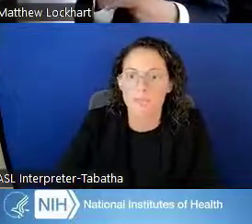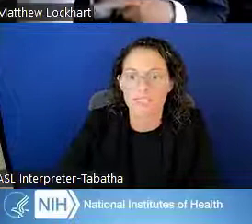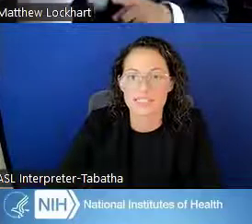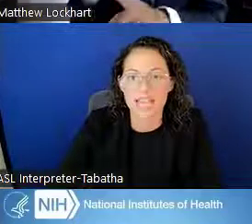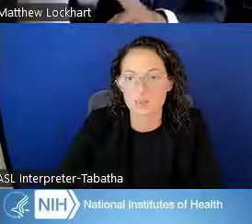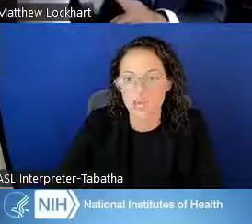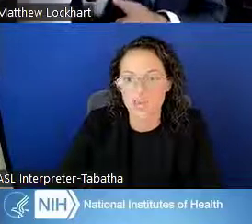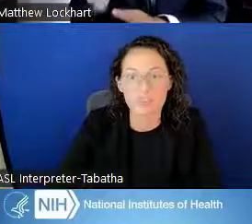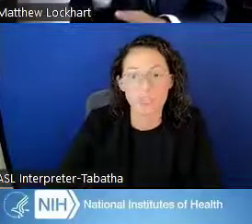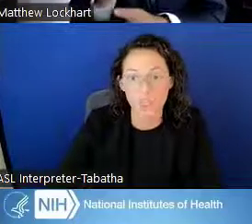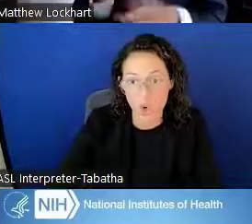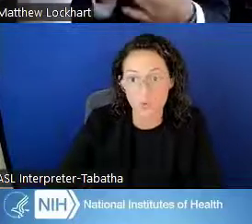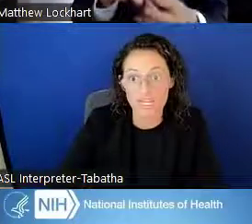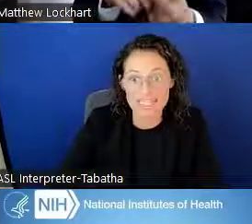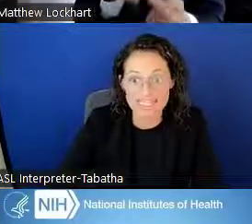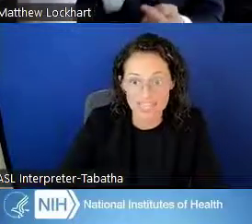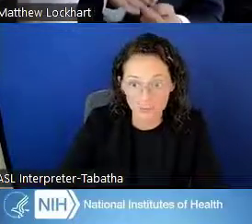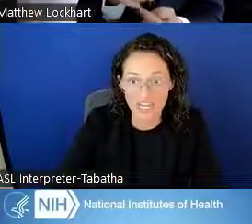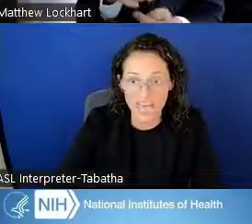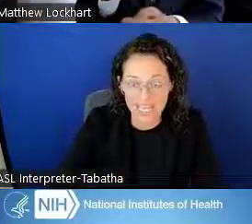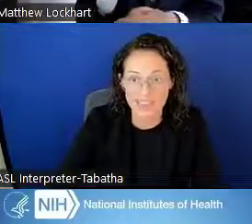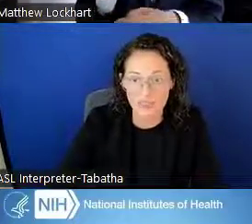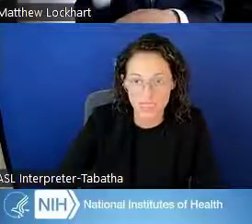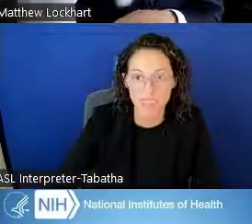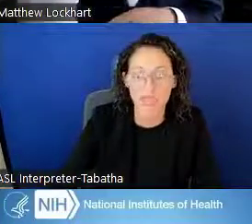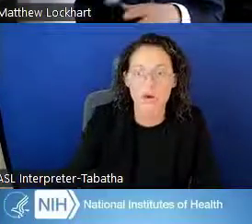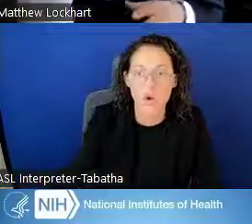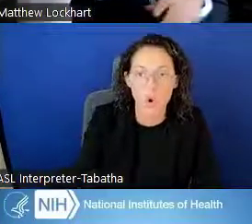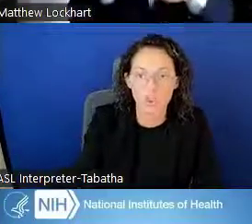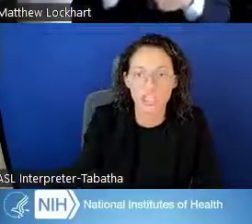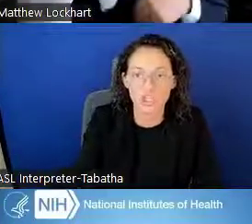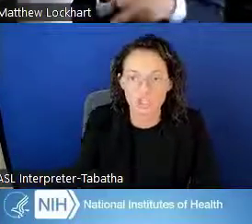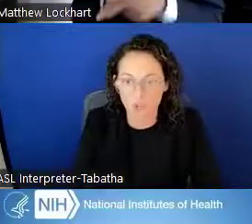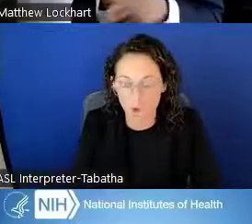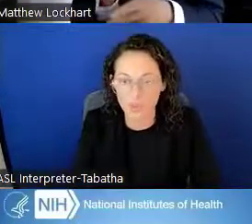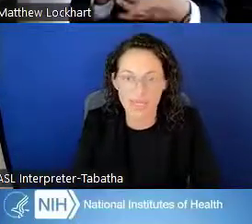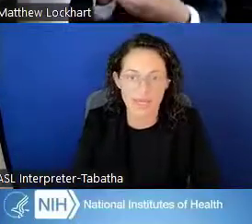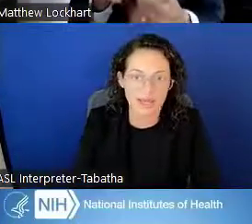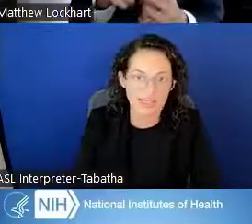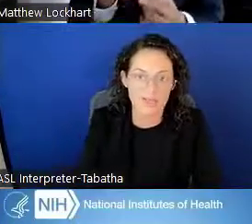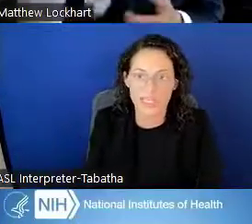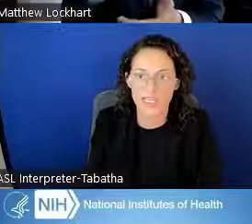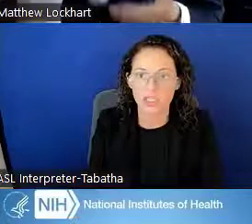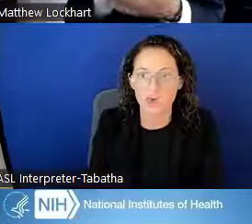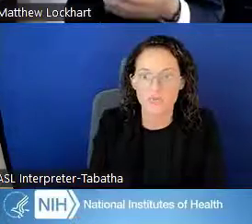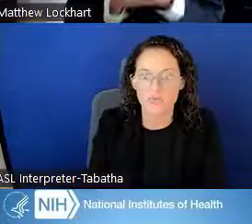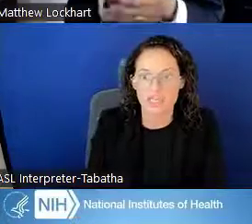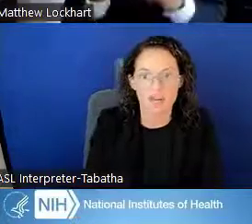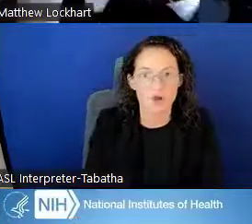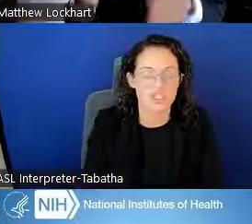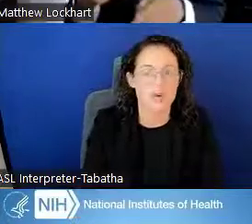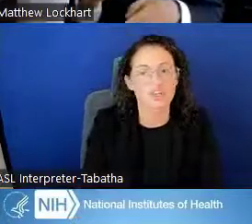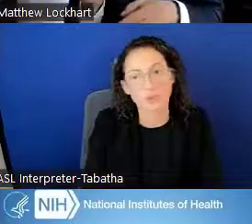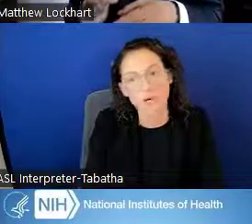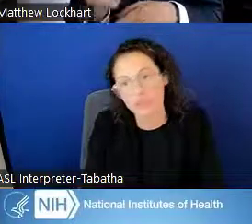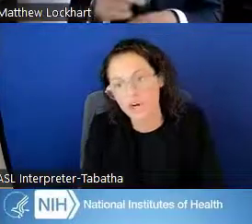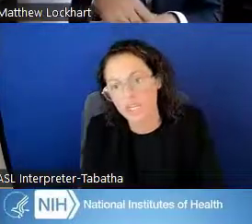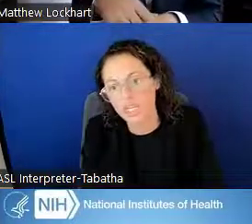That's same with the loan itself. It has to be only your loan. We cannot accept any loans that also have your partner on it,